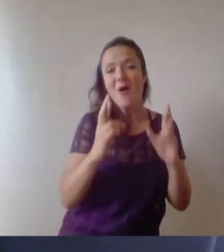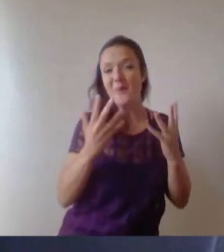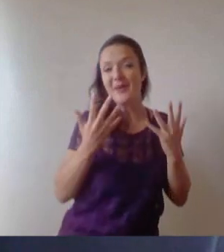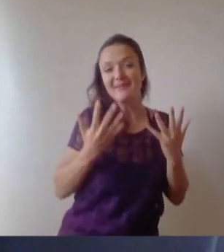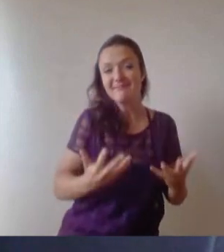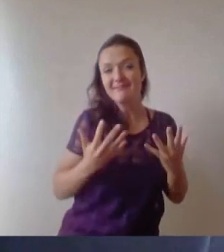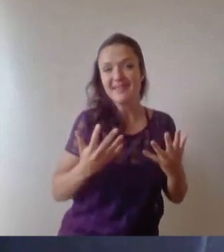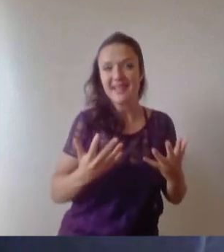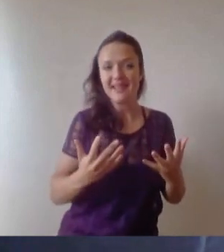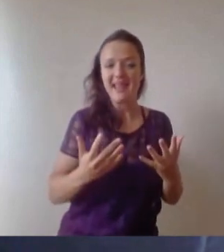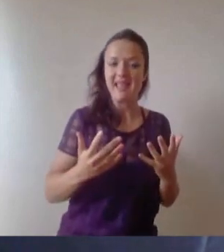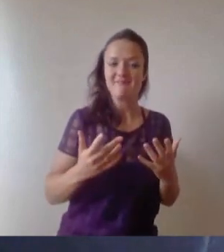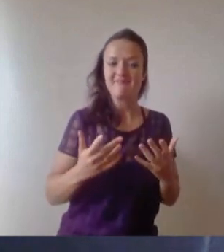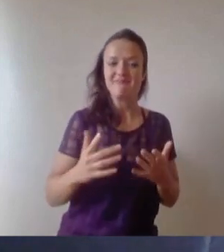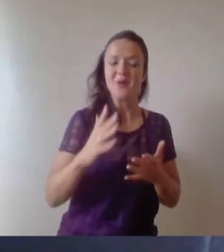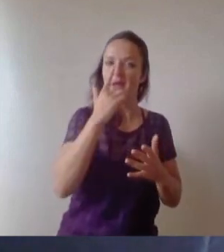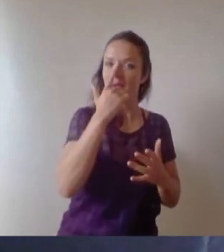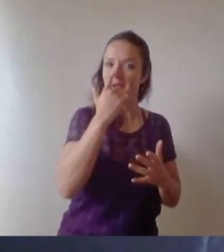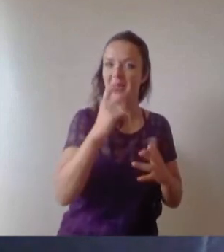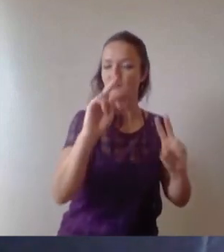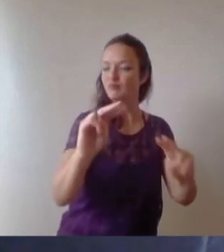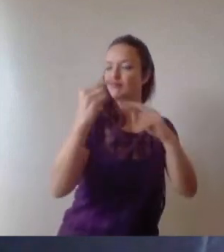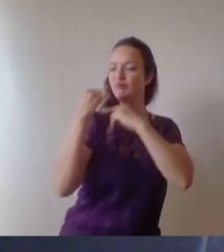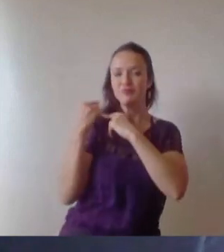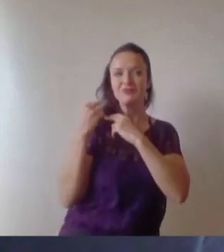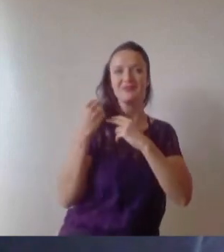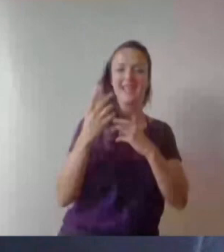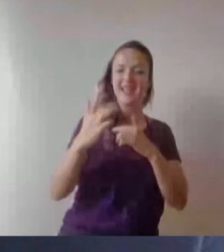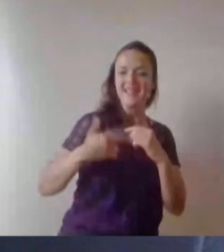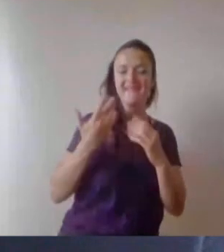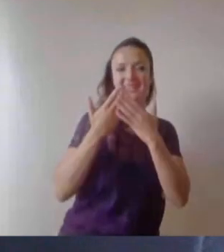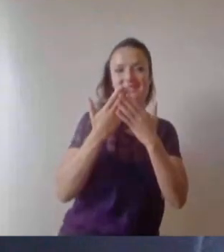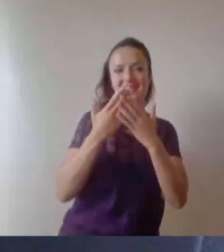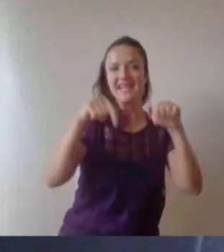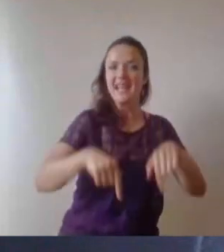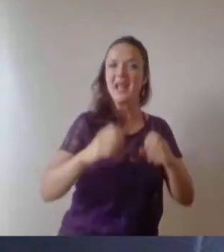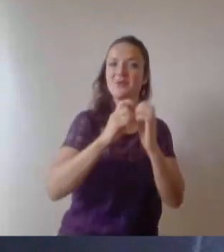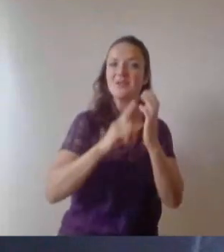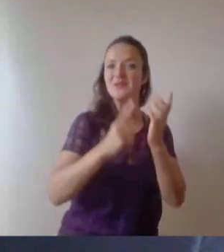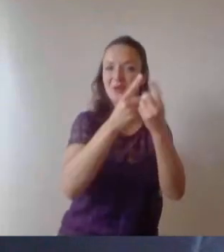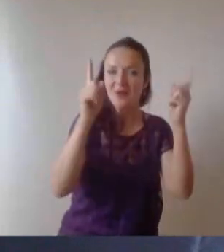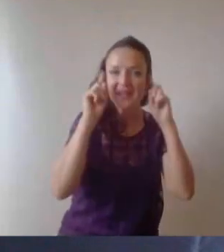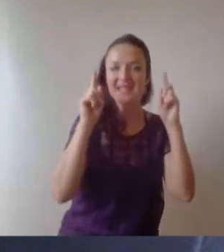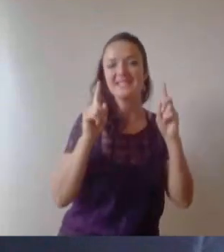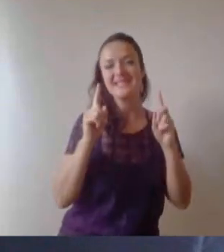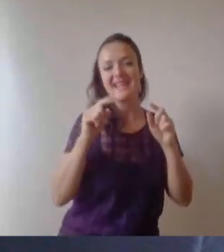and studying at the University and also the time in the city and a chance to sort of come together,